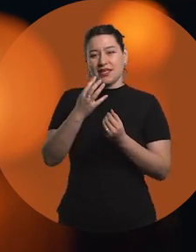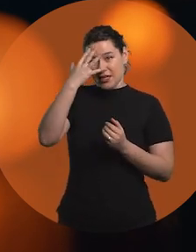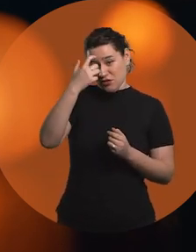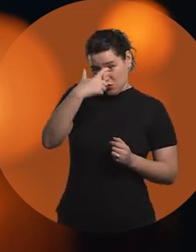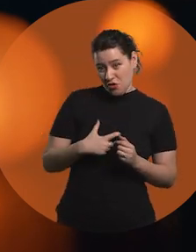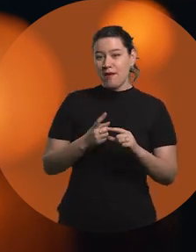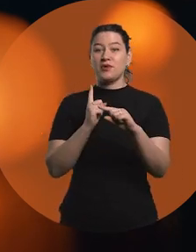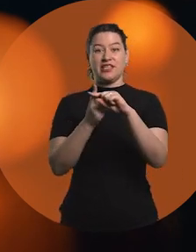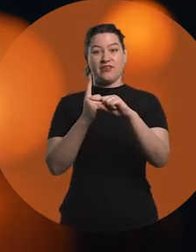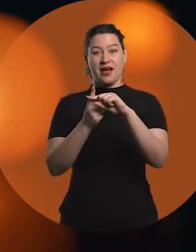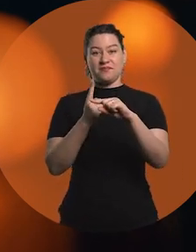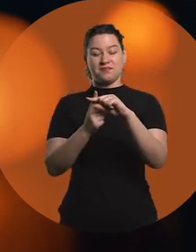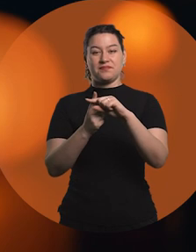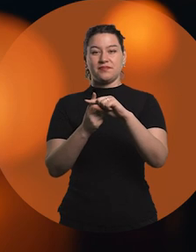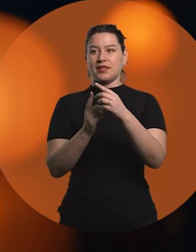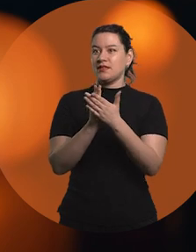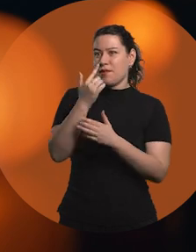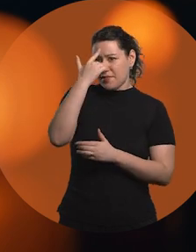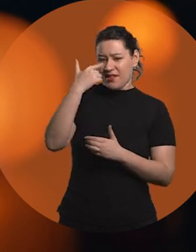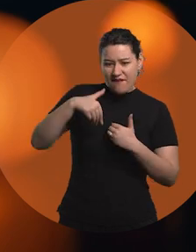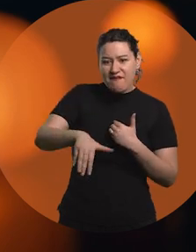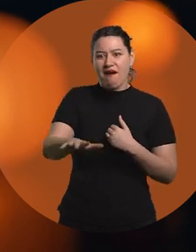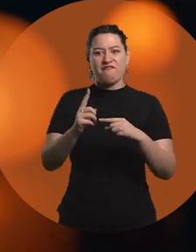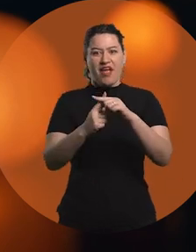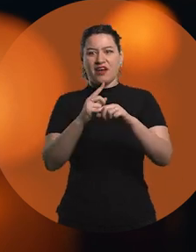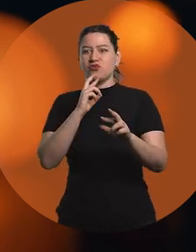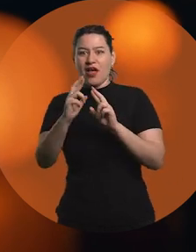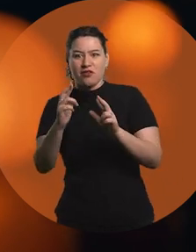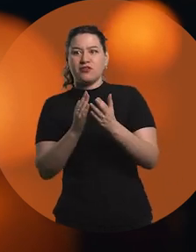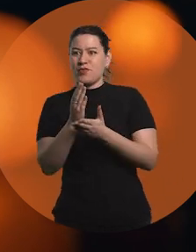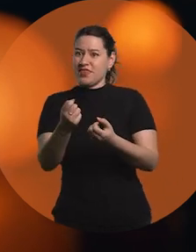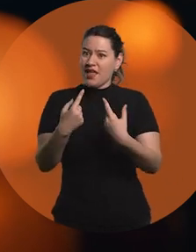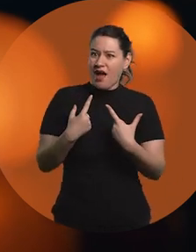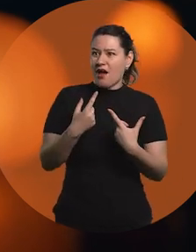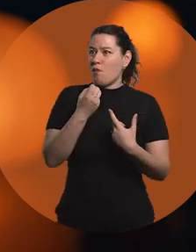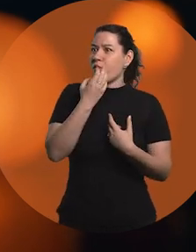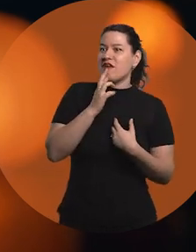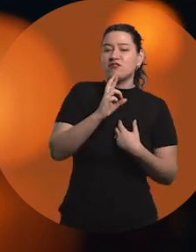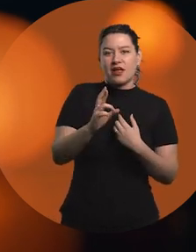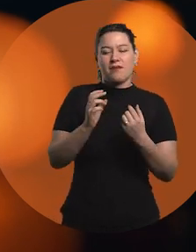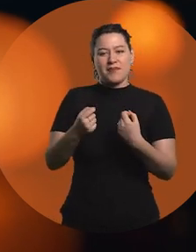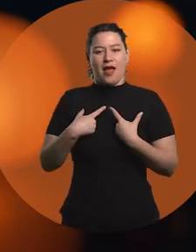I think I am an optimistic person. I tend to think that things will turn out well, that they'll come to be, that the result will be good, which is something that also motivates me